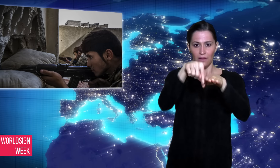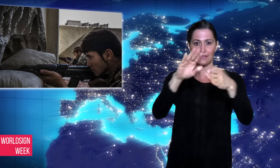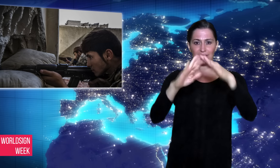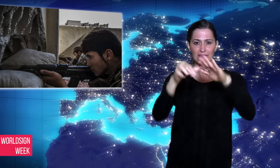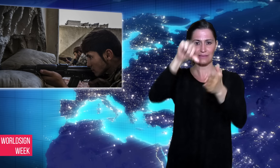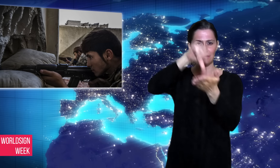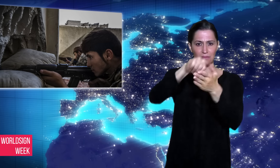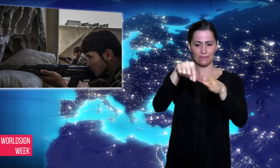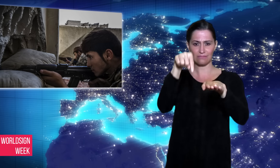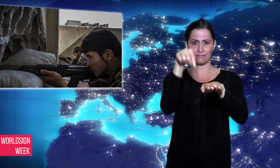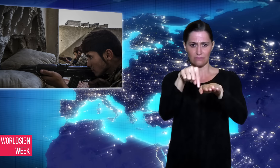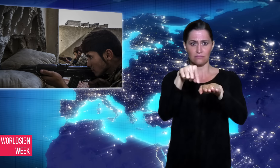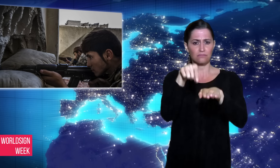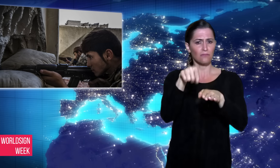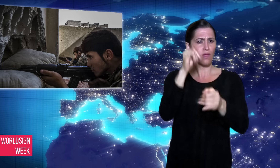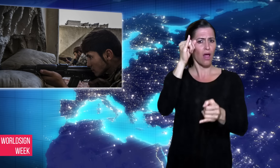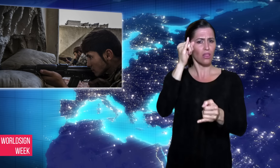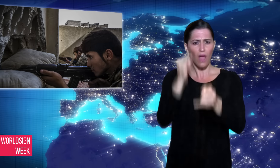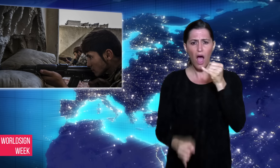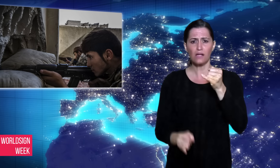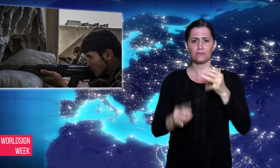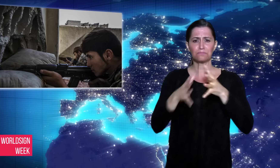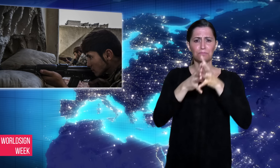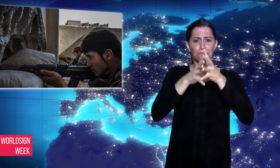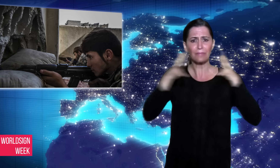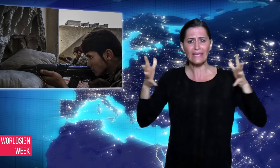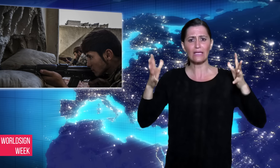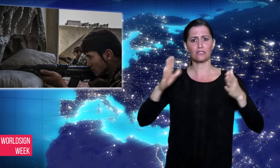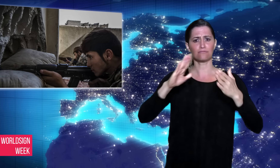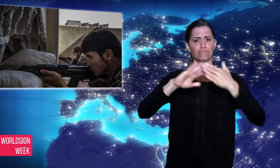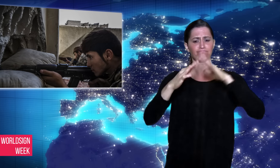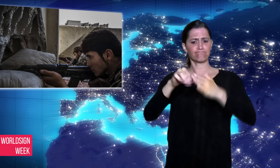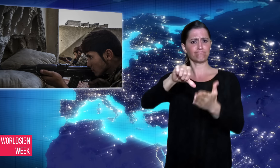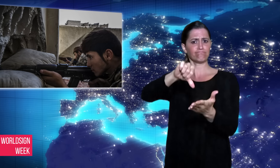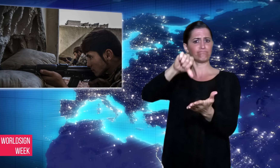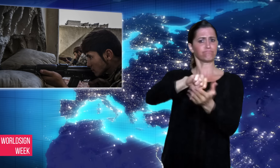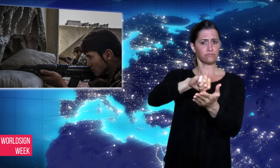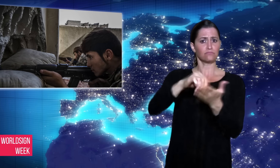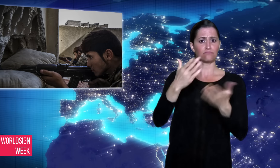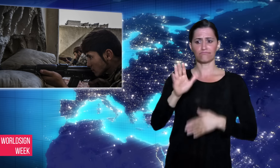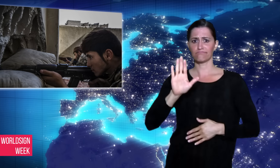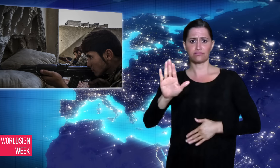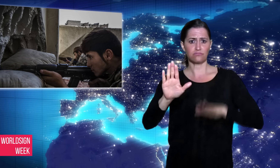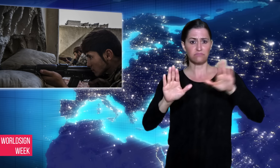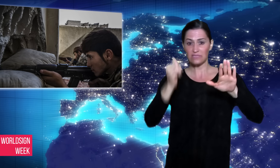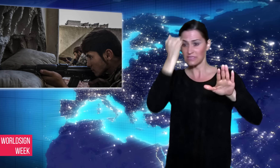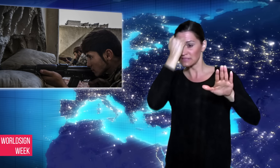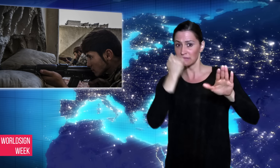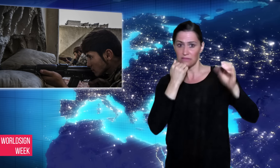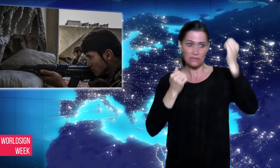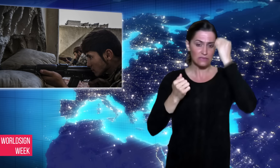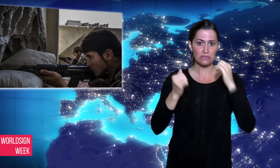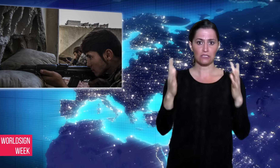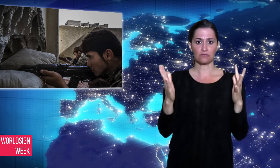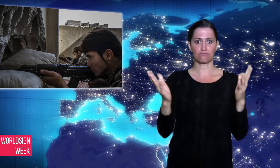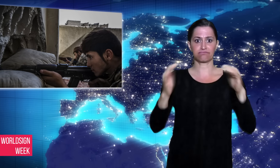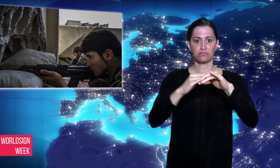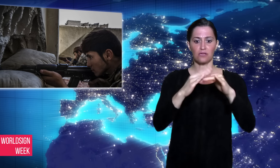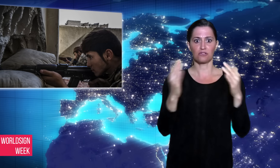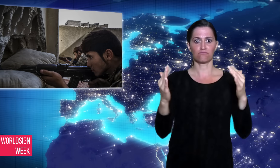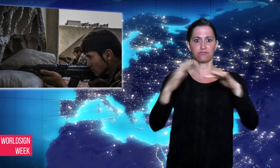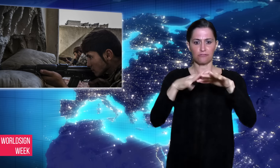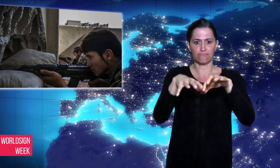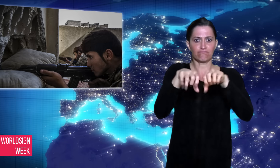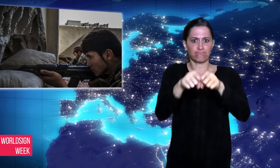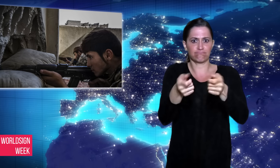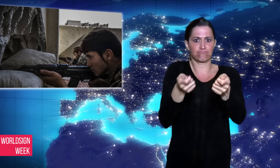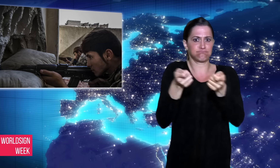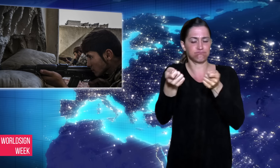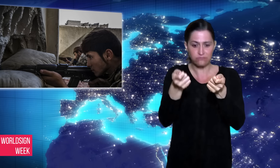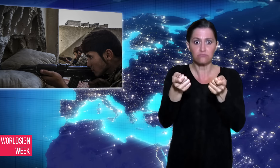control in the country. The troops